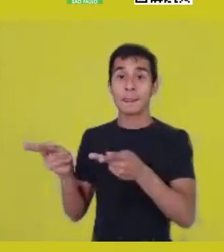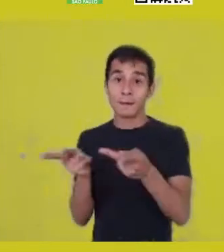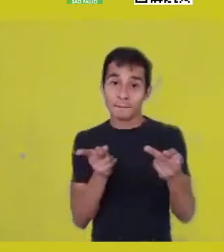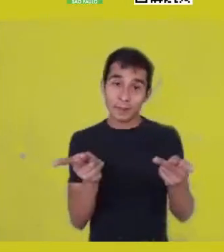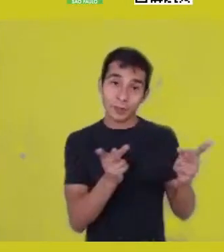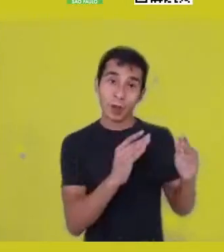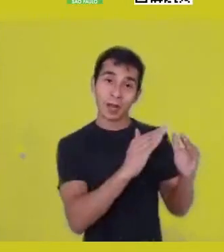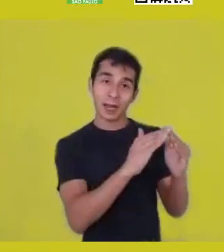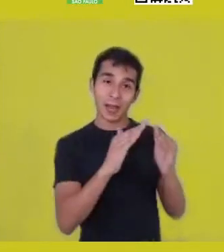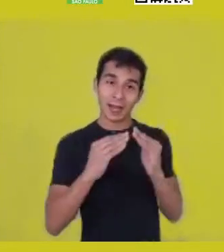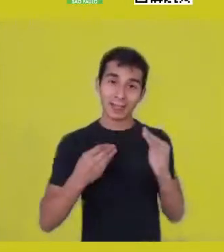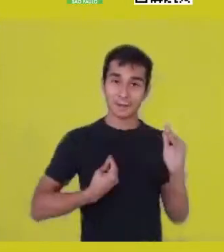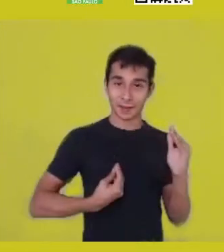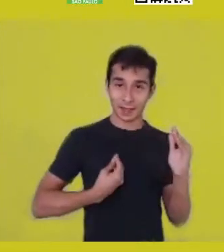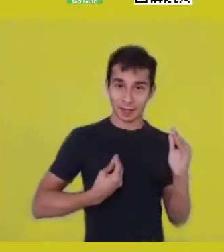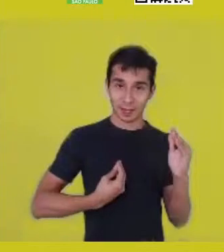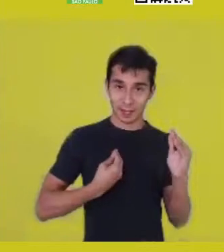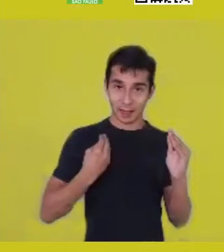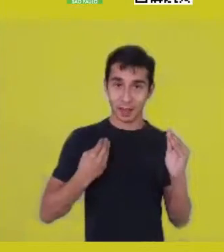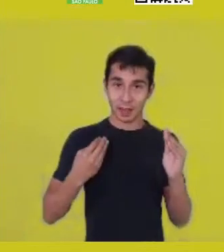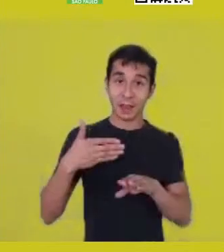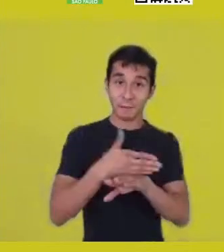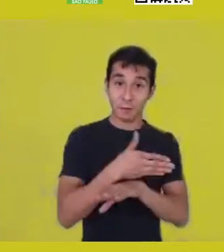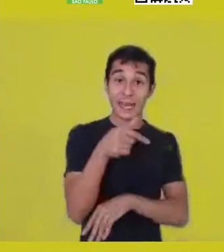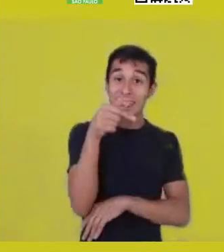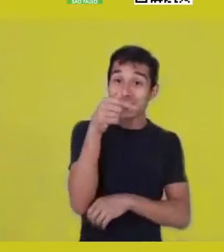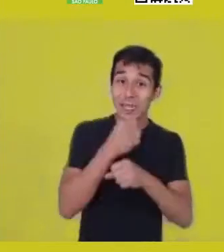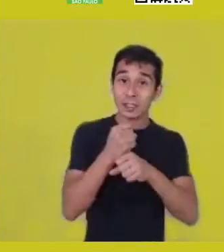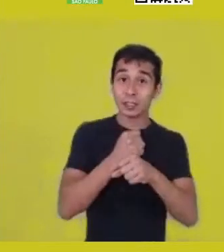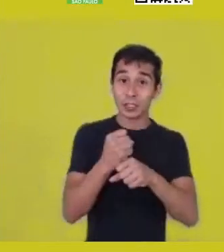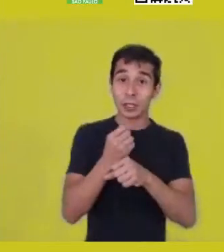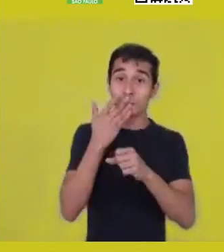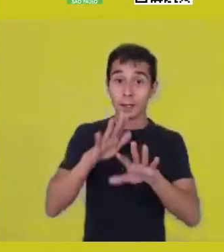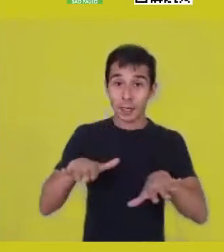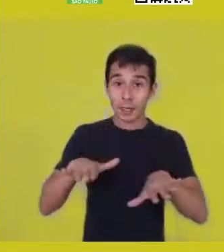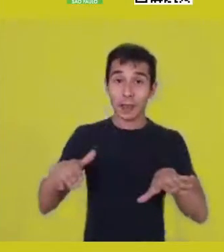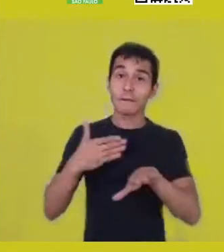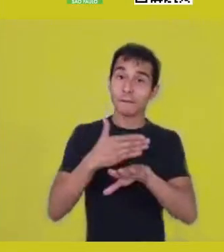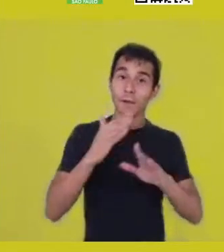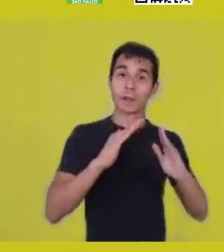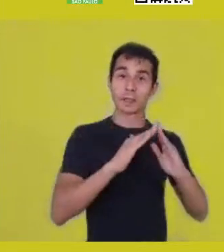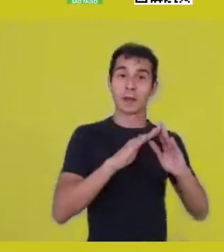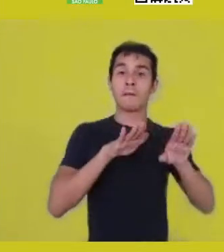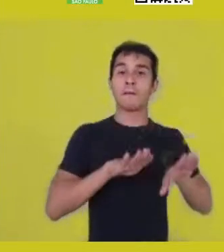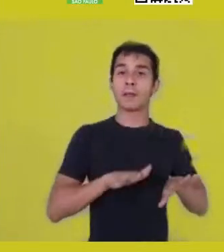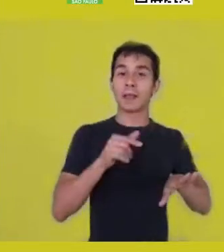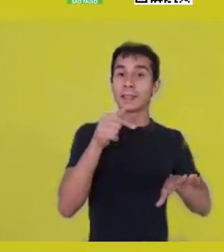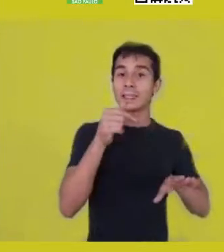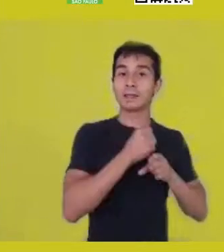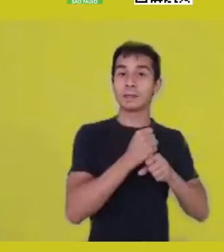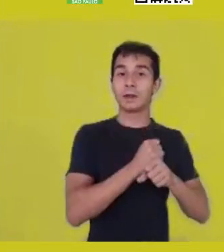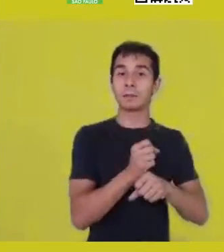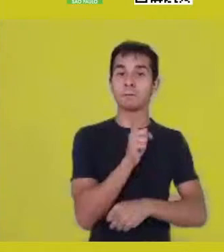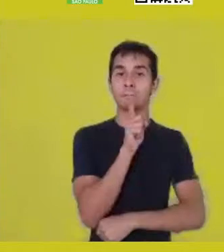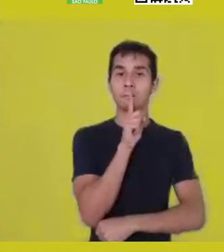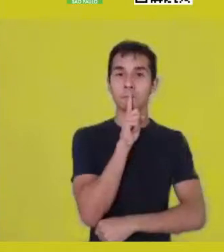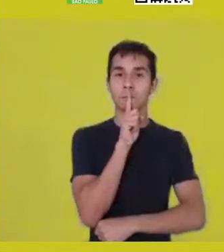They’d spend seven years in silence in those houses, then 35 years, and being in silence doesn’t mean to be silenced,